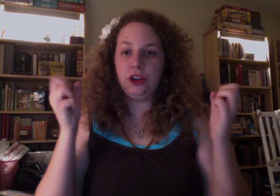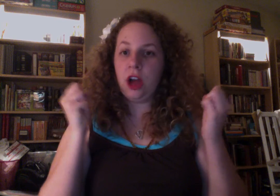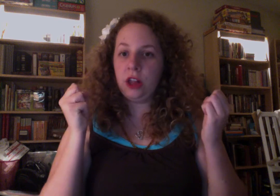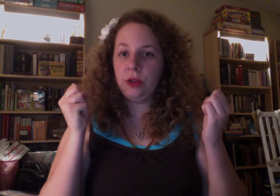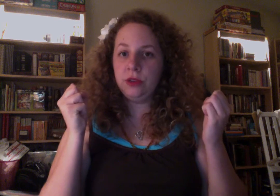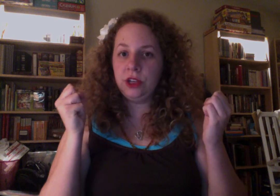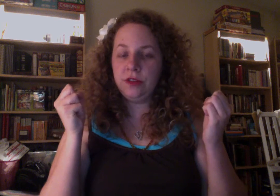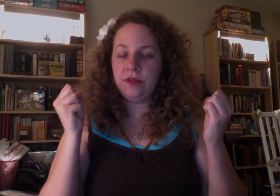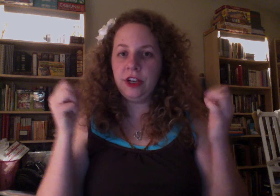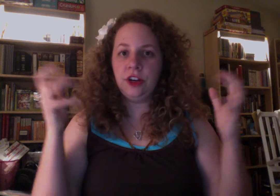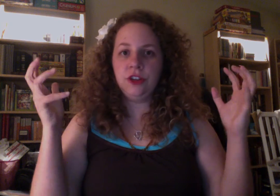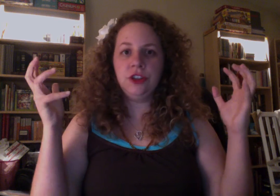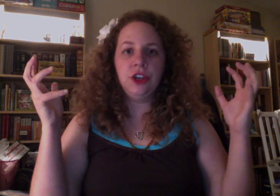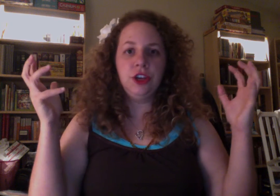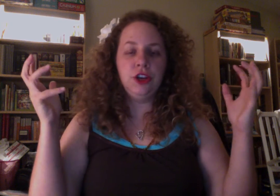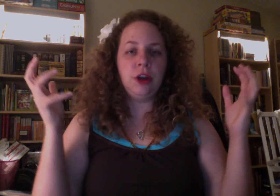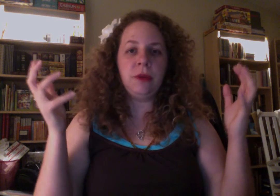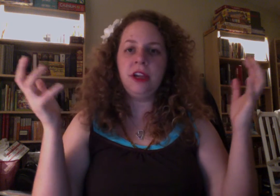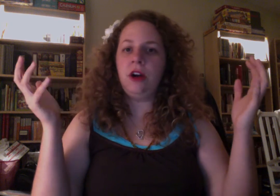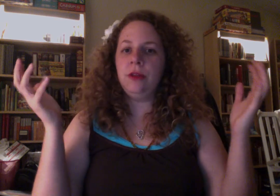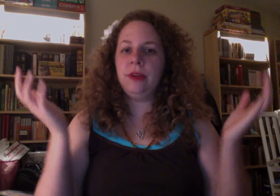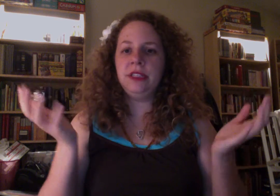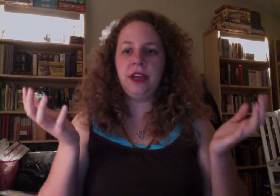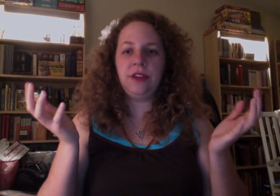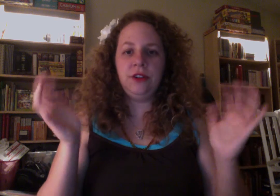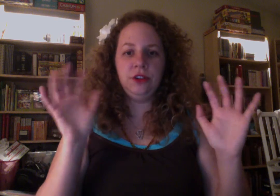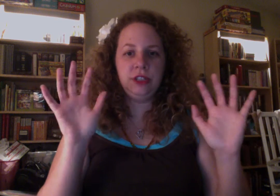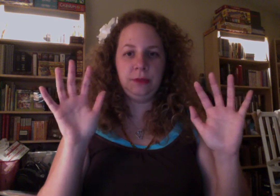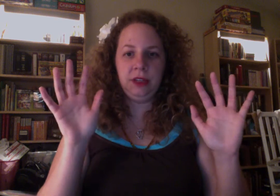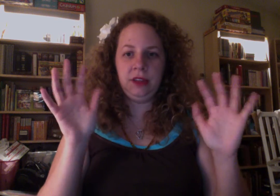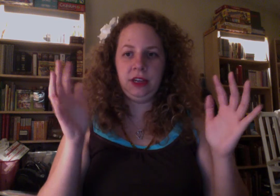not closing your fingers, you're not bringing it all the way together, you're simply letting